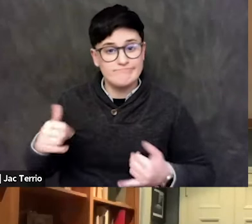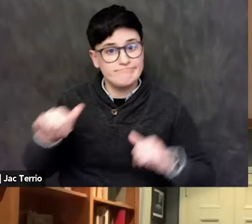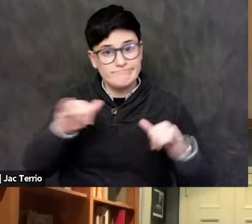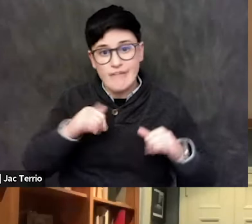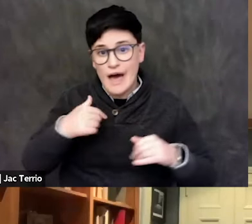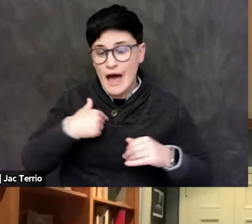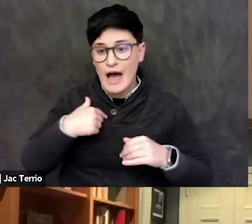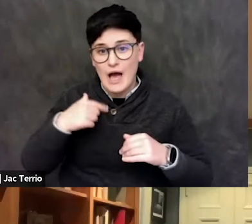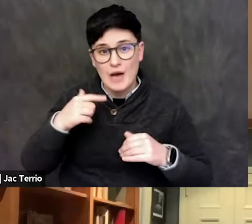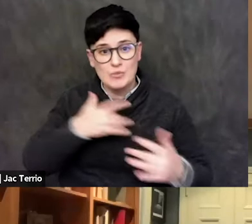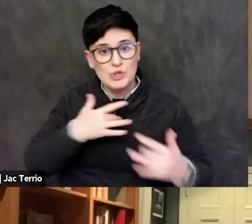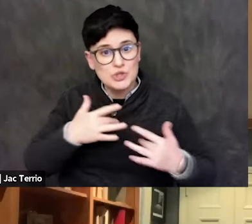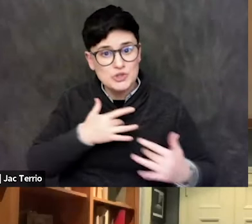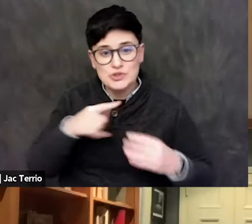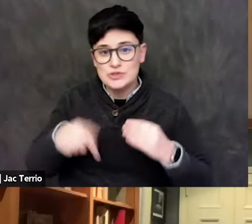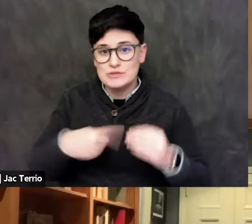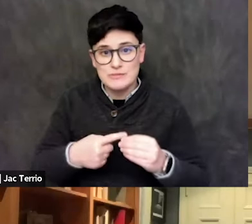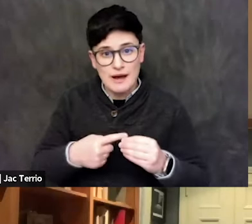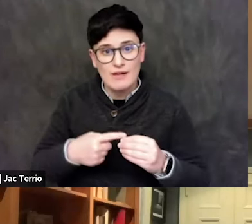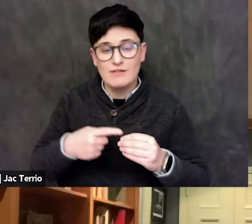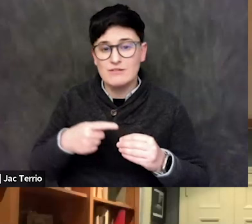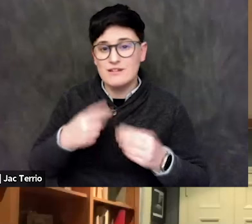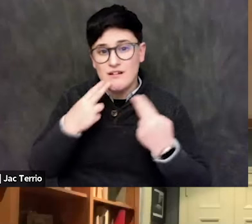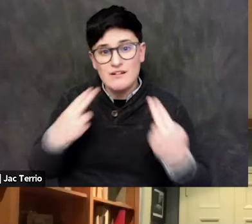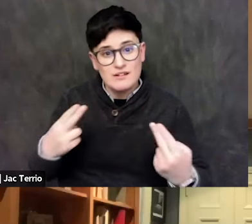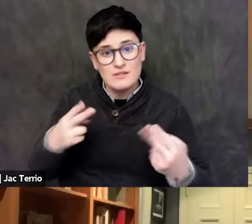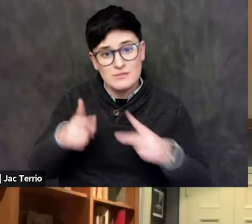you know, the civilians that are dying in Gaza.